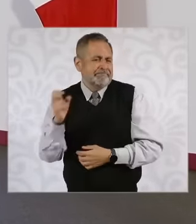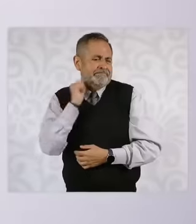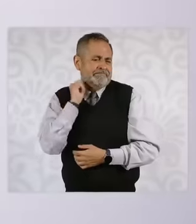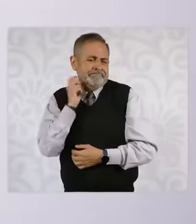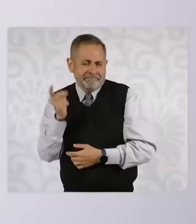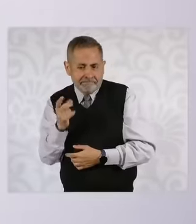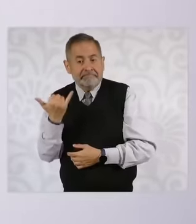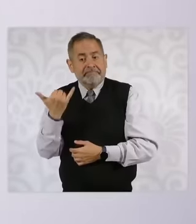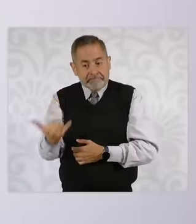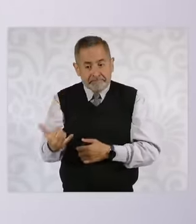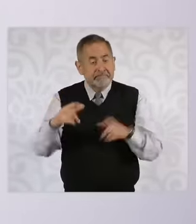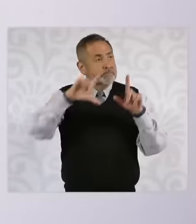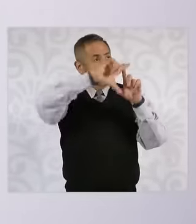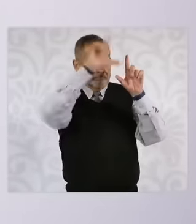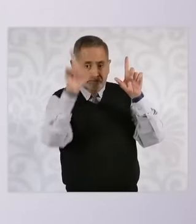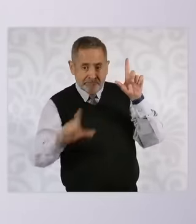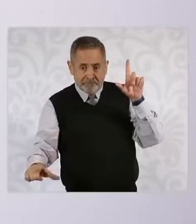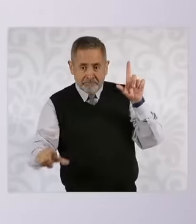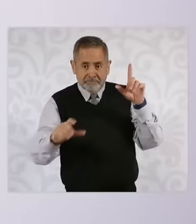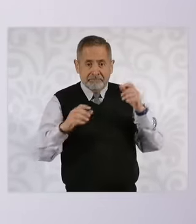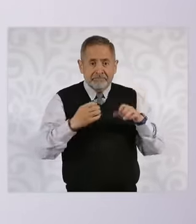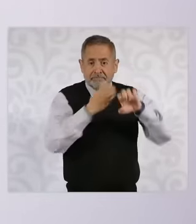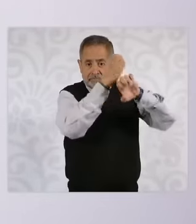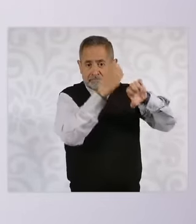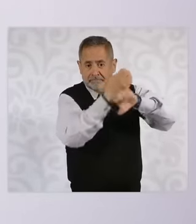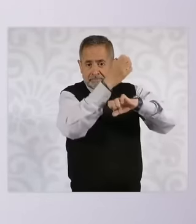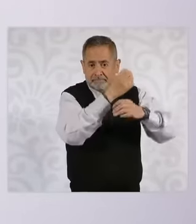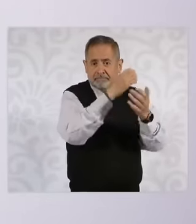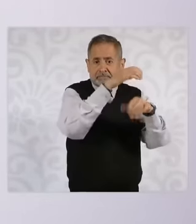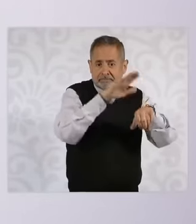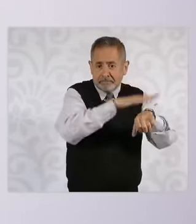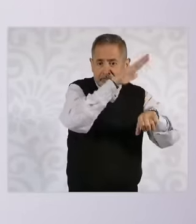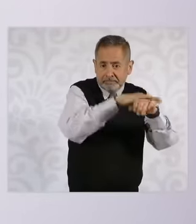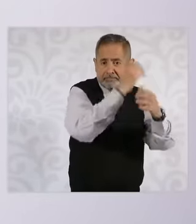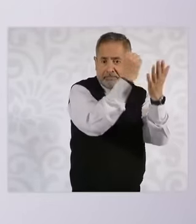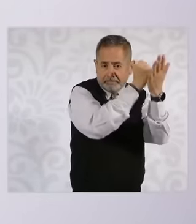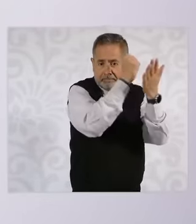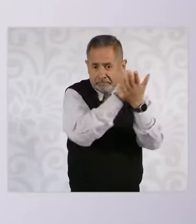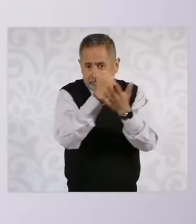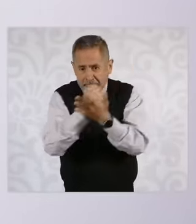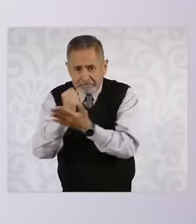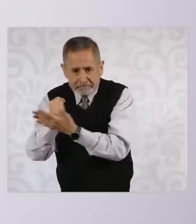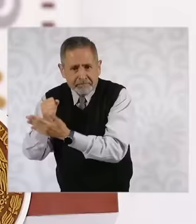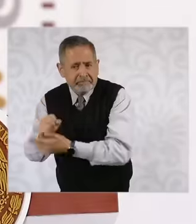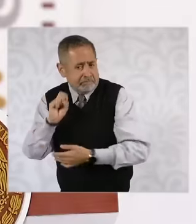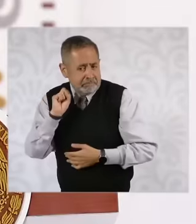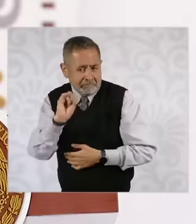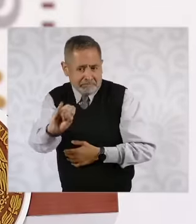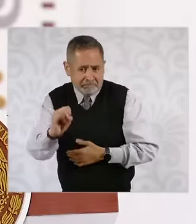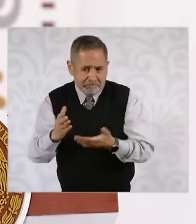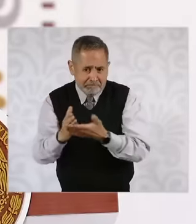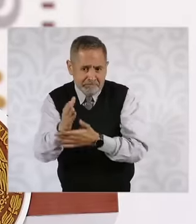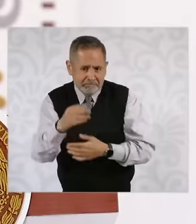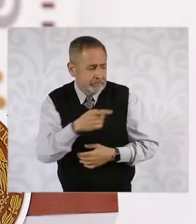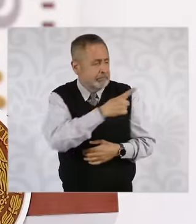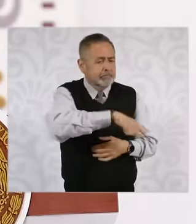the constitutional change. They have resistance because they do not want to leave. the position